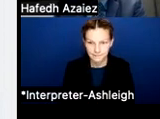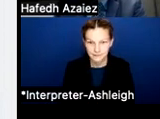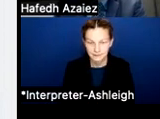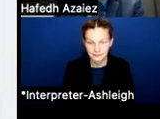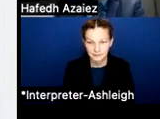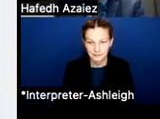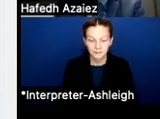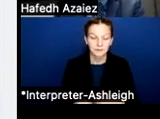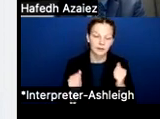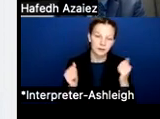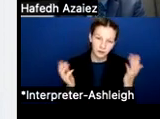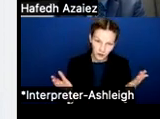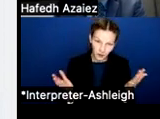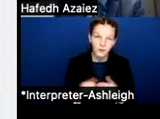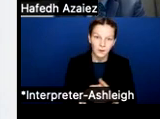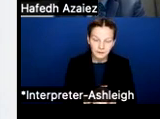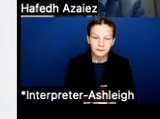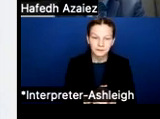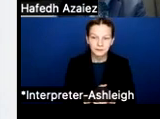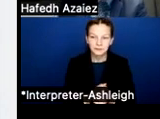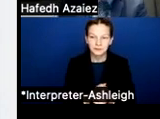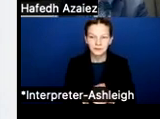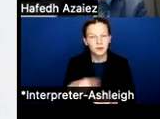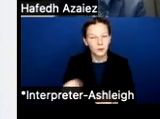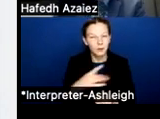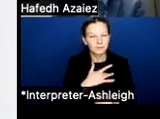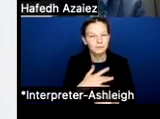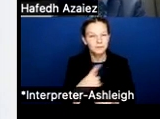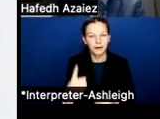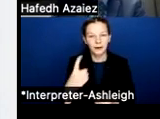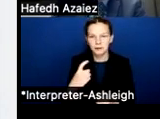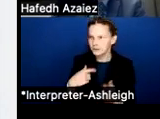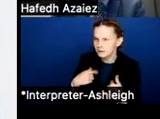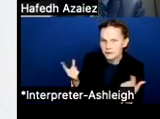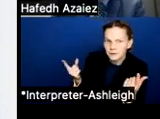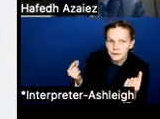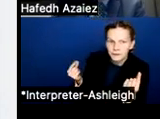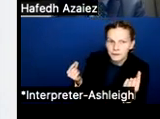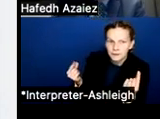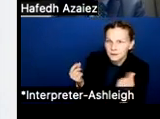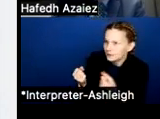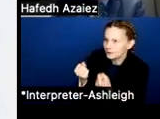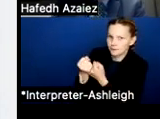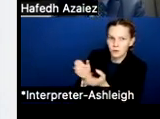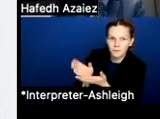So you always ask, what can you do to support our budget and our process